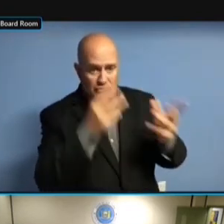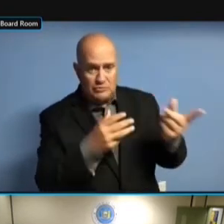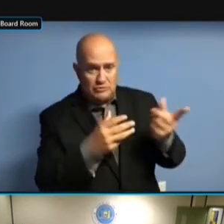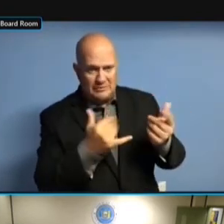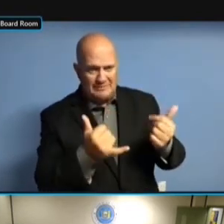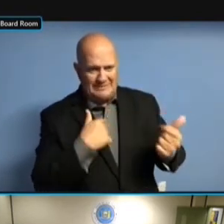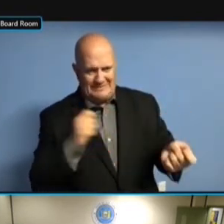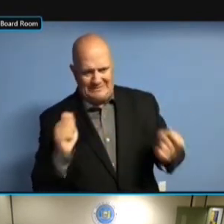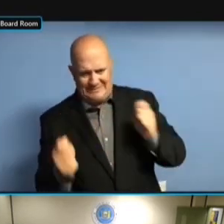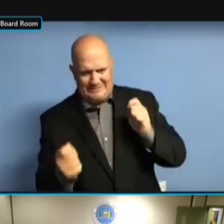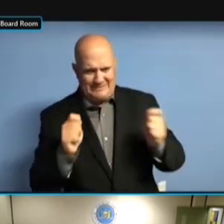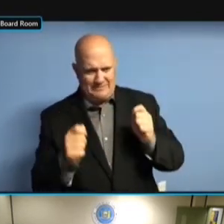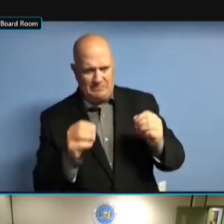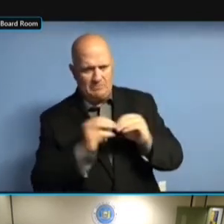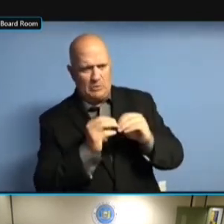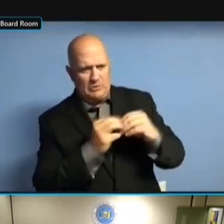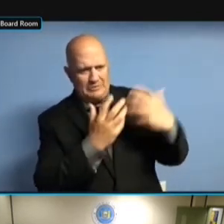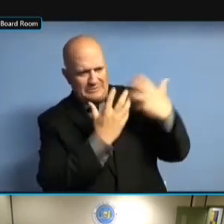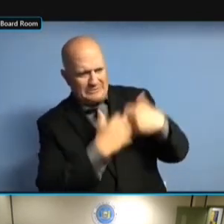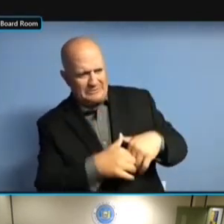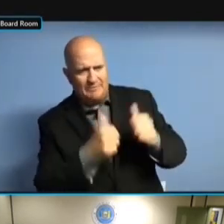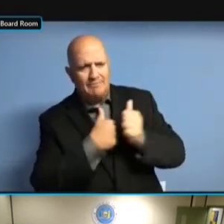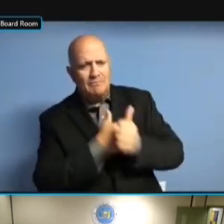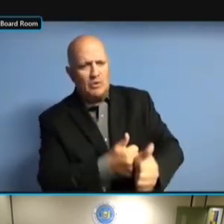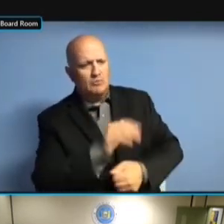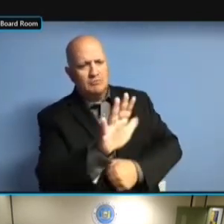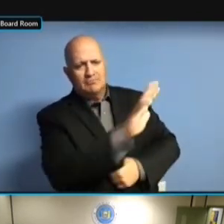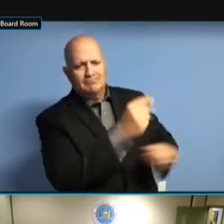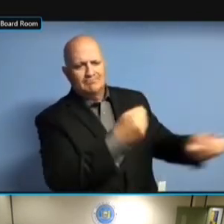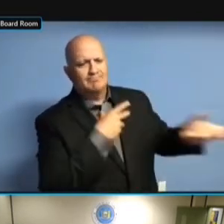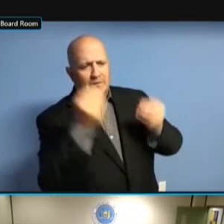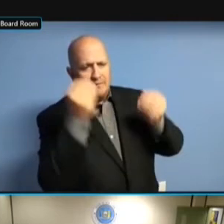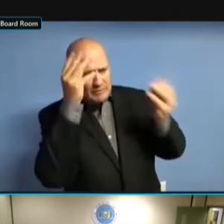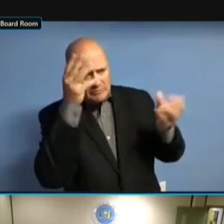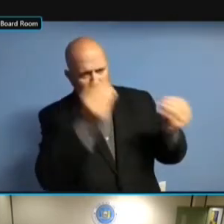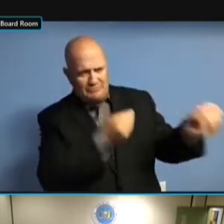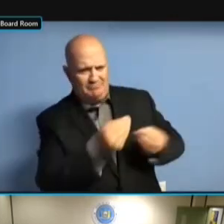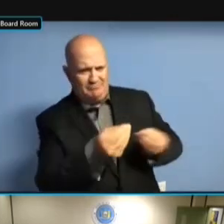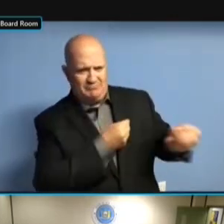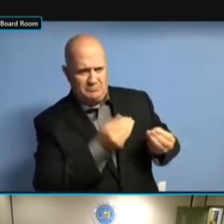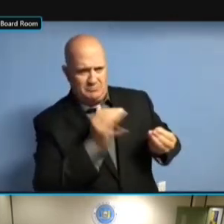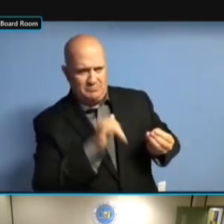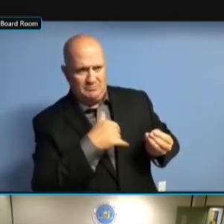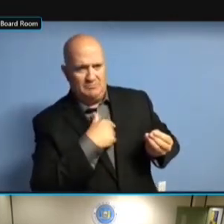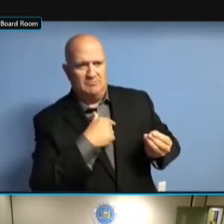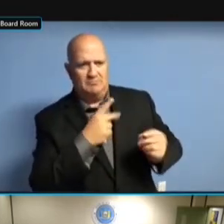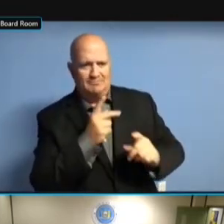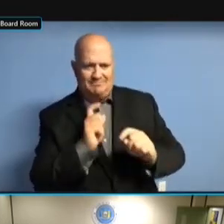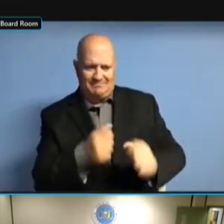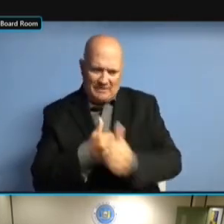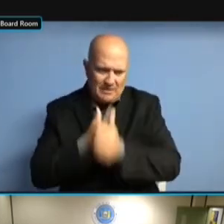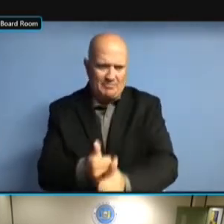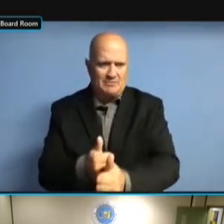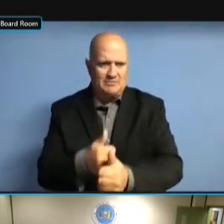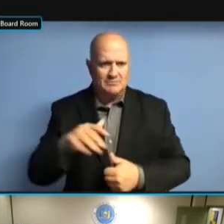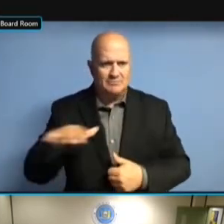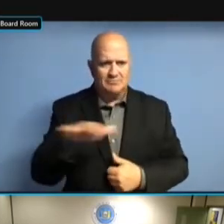ONE OF THE REASONS BEING IS THAT THE COMPLIANCE UNIT ONE OF THE REASONS BEING IS THAT THE COMPLIANCE UNIT NEEDS ONE OF THE REASONS BEING IS THAT THE COMPLIANCE UNIT NEEDS IT ONE OF THE REASONS BEING IS THAT THE COMPLIANCE UNIT NEEDS IT IN THE COMPLIANCE UNIT NEEDS IT IN THE COMPLIANCE UNIT NEEDS IT IN THE THE COMPLIANCE UNIT NEEDS IT IN THE FINAL THE COMPLIANCE UNIT NEEDS IT IN THE FINAL END THE COMPLIANCE UNIT NEEDS IT IN THE FINAL END OF THE COMPLIANCE UNIT NEEDS IT IN THE FINAL END OF THE THE COMPLIANCE UNIT NEEDS IT IN THE FINAL END OF THE SYSTEM. THE FINAL END OF THE SYSTEM. THE FINAL END OF THE SYSTEM. THE THE FINAL END OF THE SYSTEM. THE OTHER THE FINAL END OF THE SYSTEM. THE OTHER THEME THE FINAL END OF THE SYSTEM. THE OTHER THEME IS THE FINAL END OF THE SYSTEM. THE OTHER THEME IS THERE THE FINAL END OF THE SYSTEM. THE OTHER THEME IS THERE IS THE FINAL END OF THE SYSTEM. THE OTHER THEME IS THERE IS A THE OTHER THEME IS THERE IS A THE OTHER THEME IS THERE IS A NEW THE OTHER THEME IS THERE IS A NEW LAW THE OTHER THEME IS THERE IS A NEW LAW THAT THE OTHER THEME IS THERE IS A NEW LAW THAT WENT THE OTHER THEME IS THERE IS A NEW LAW THAT WENT INTO THE OTHER THEME IS THERE IS A NEW LAW THAT WENT INTO EFFECT NEW LAW THAT WENT INTO EFFECT NEW LAW THAT WENT INTO EFFECT LAST NEW LAW THAT WENT INTO EFFECT LAST YEAR NEW LAW THAT WENT INTO EFFECT LAST YEAR THAT NEW LAW THAT WENT INTO EFFECT LAST YEAR THAT REQUIRES NEW LAW THAT WENT INTO EFFECT LAST YEAR THAT REQUIRES THE LAST YEAR THAT REQUIRES THE LAST YEAR THAT REQUIRES THE STATE LAST YEAR THAT REQUIRES THE STATE TO LAST YEAR THAT REQUIRES THE STATE TO PUBLISH LAST YEAR THAT REQUIRES THE STATE TO PUBLISH THAT STATE TO PUBLISH THAT STATE TO PUBLISH THAT INFORMATION